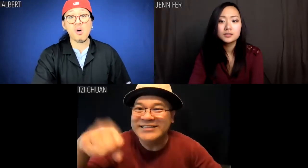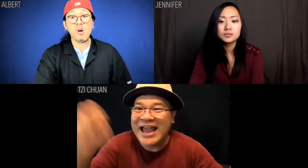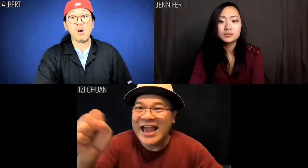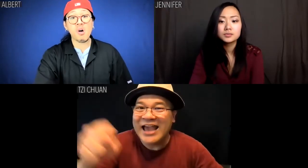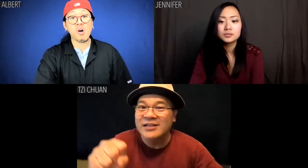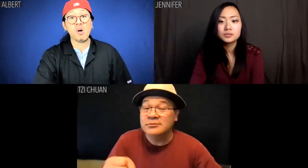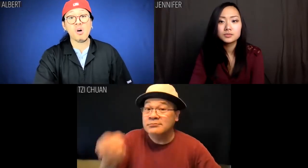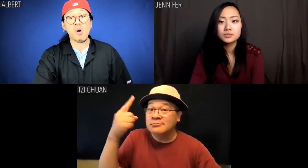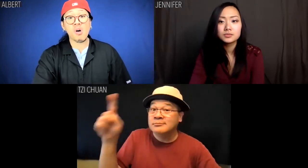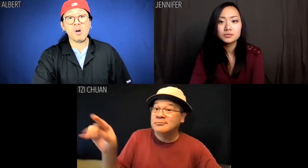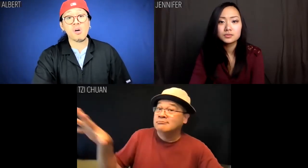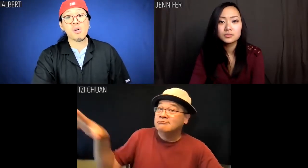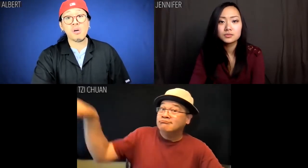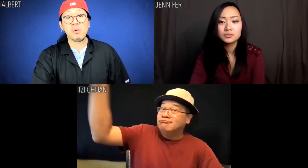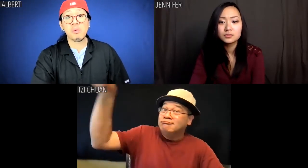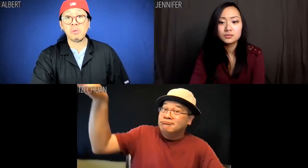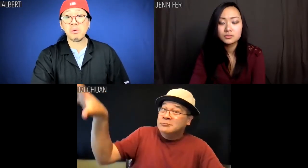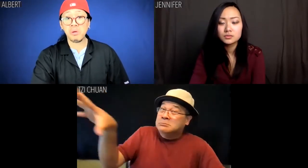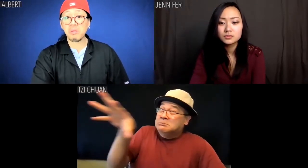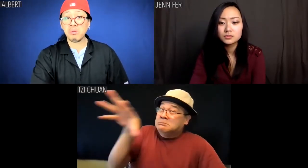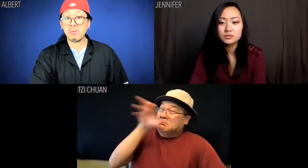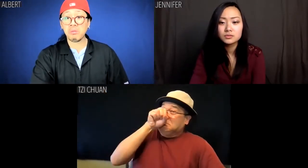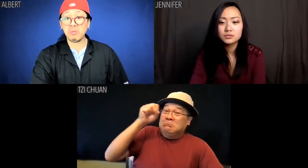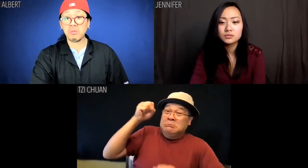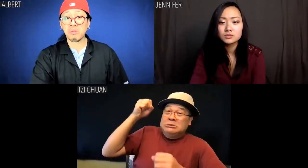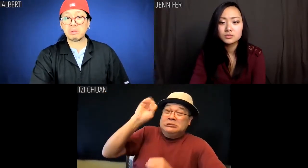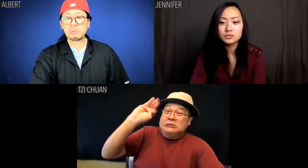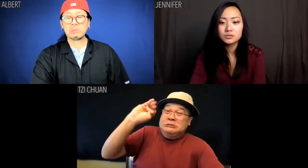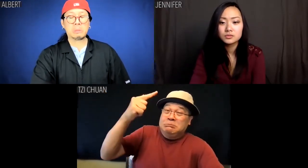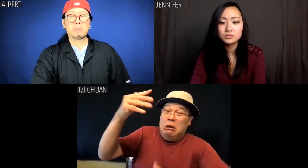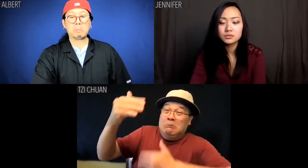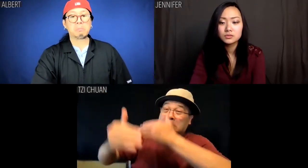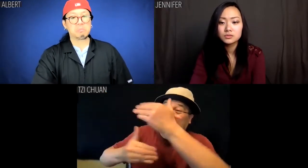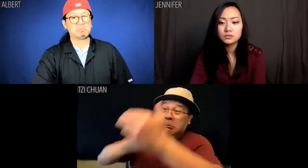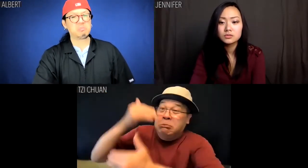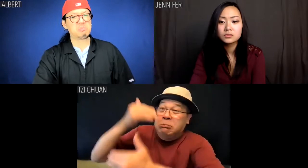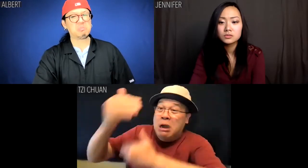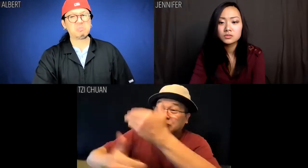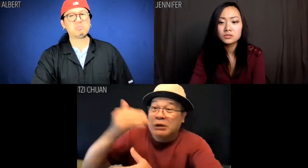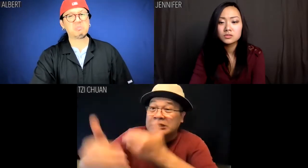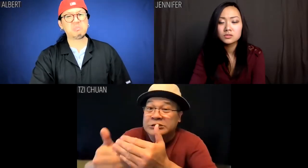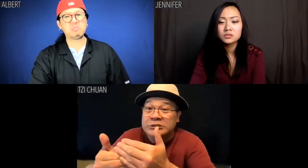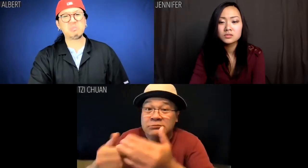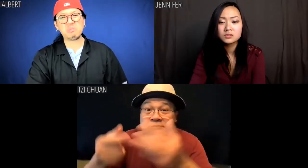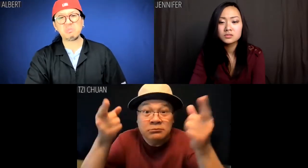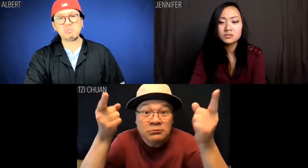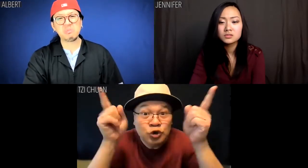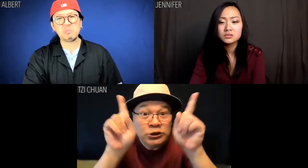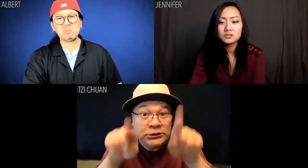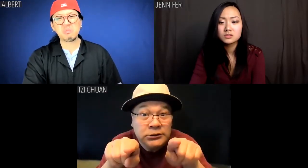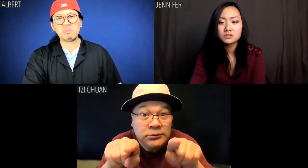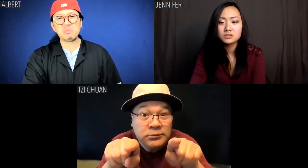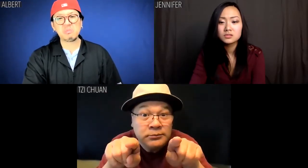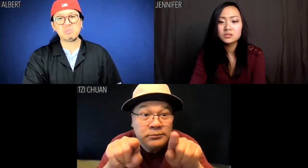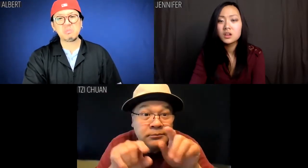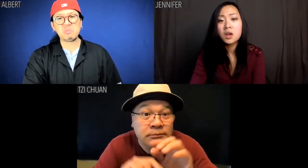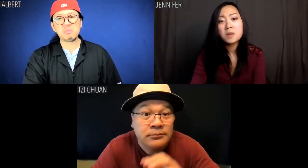Sure, it may be a little smoggy, but that smog smells like progress. So do we have a deal?